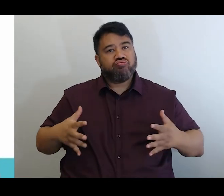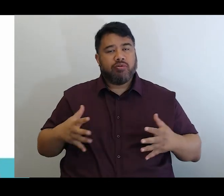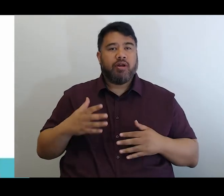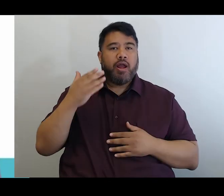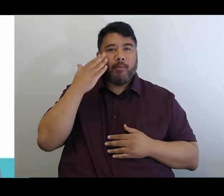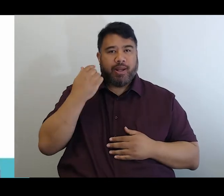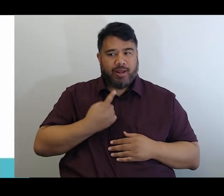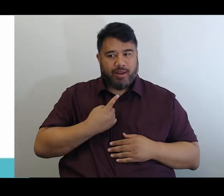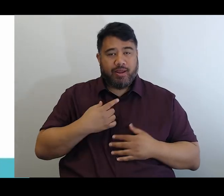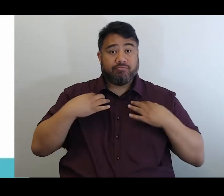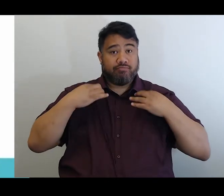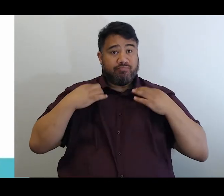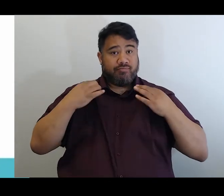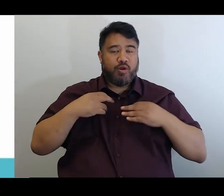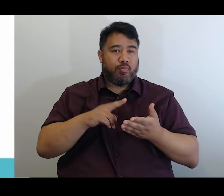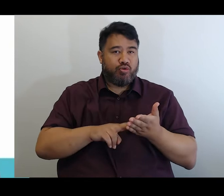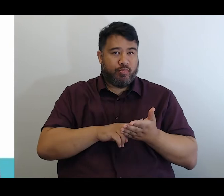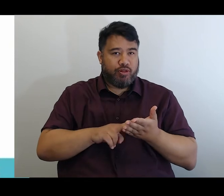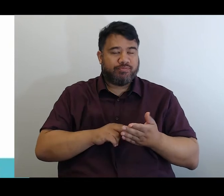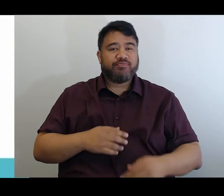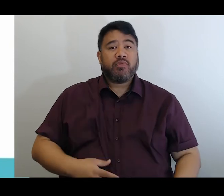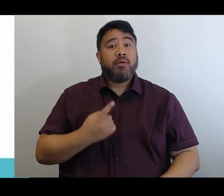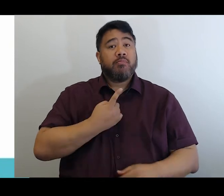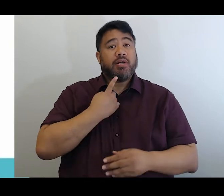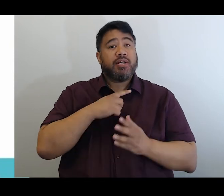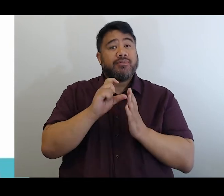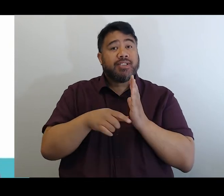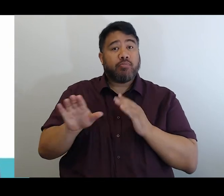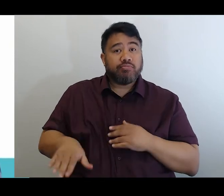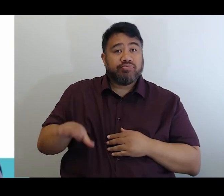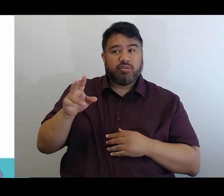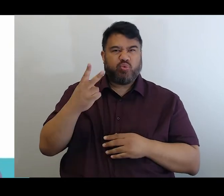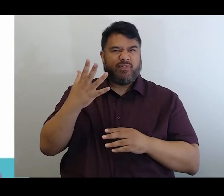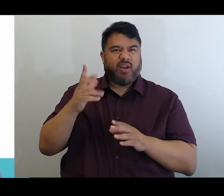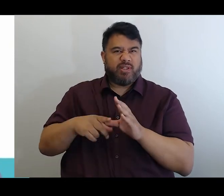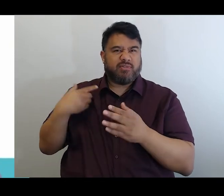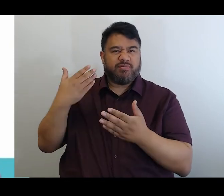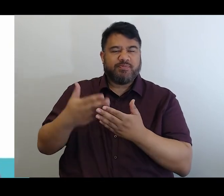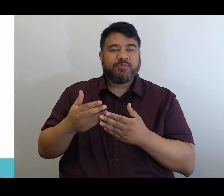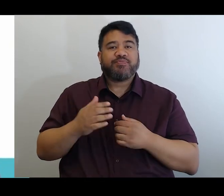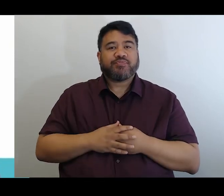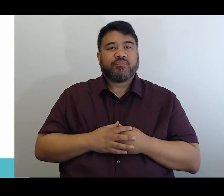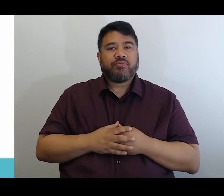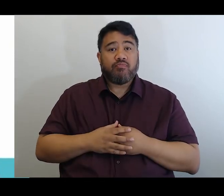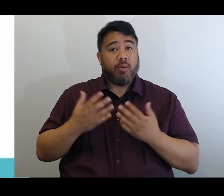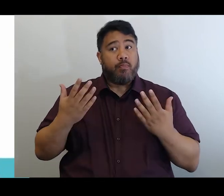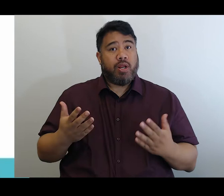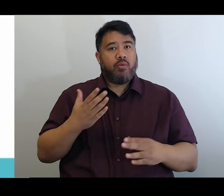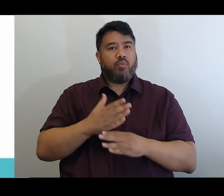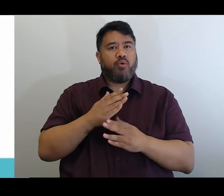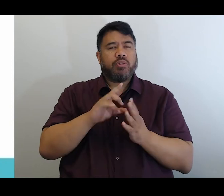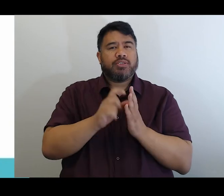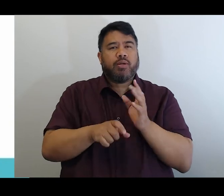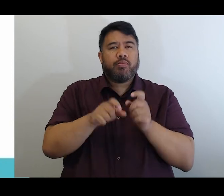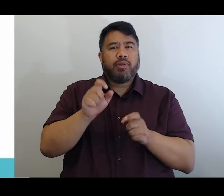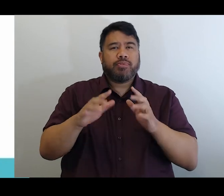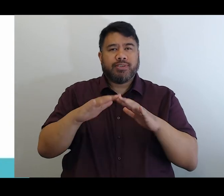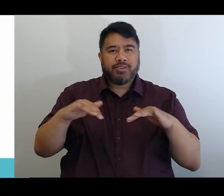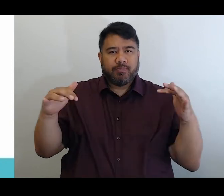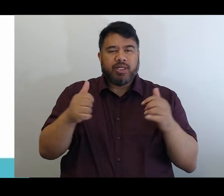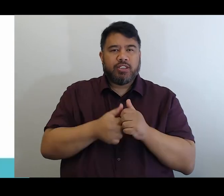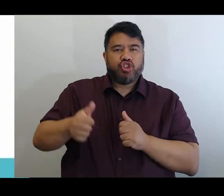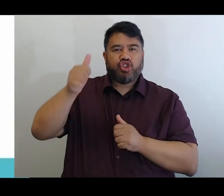I have identified as a disabled person for the last 25 years and prior to my current role as chief executive of the disabled persons assembly of New Zealand.